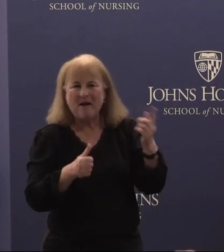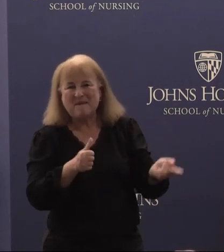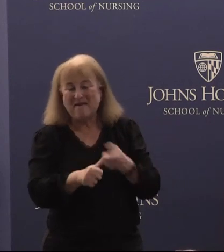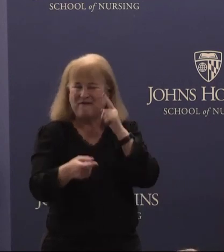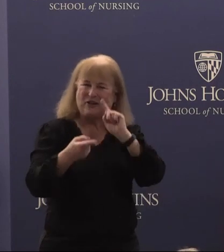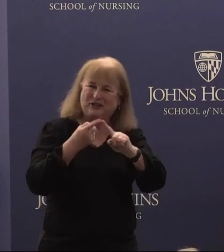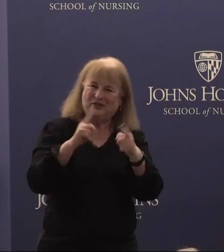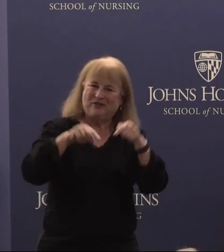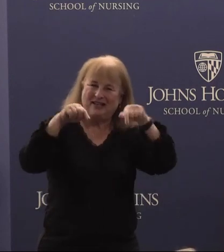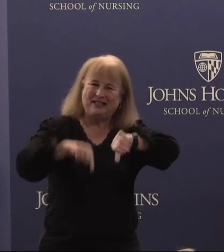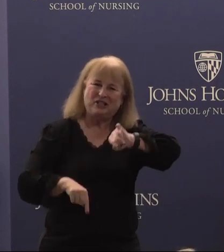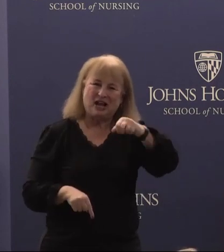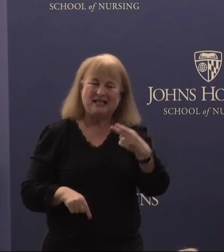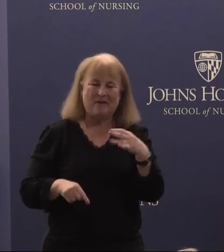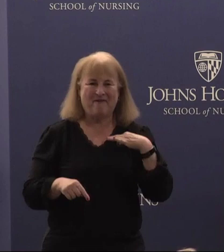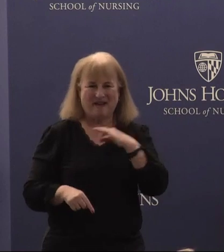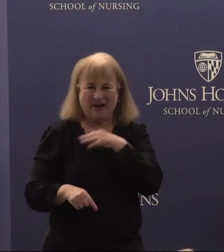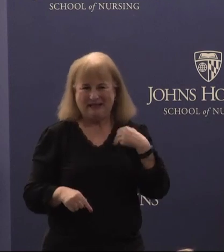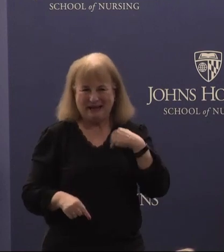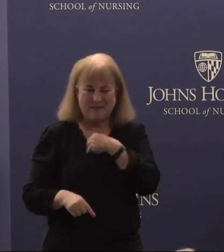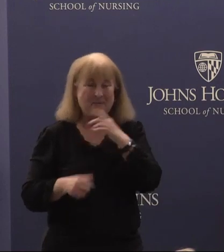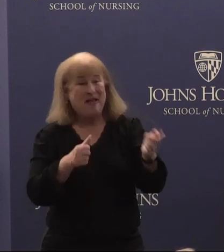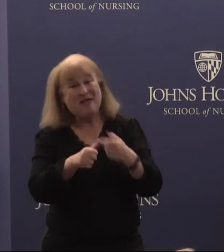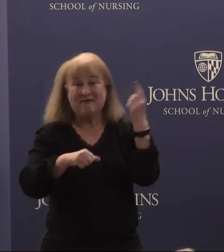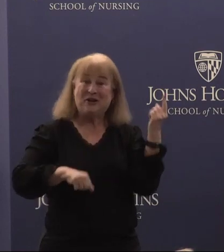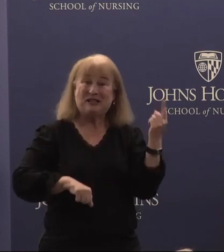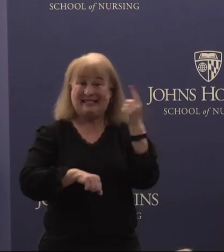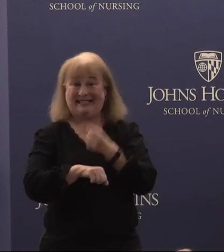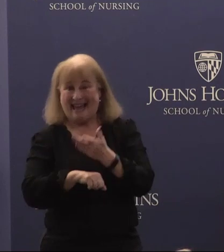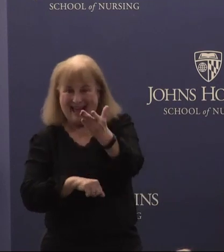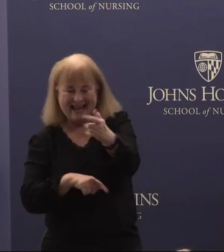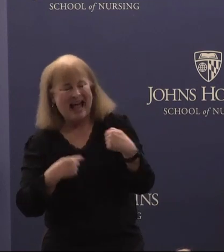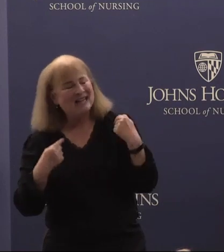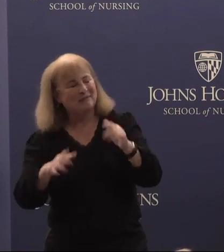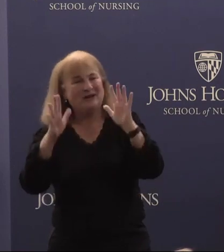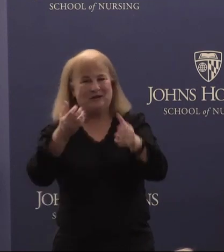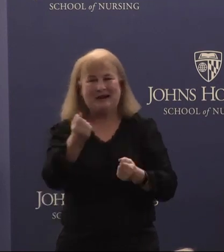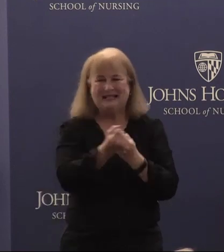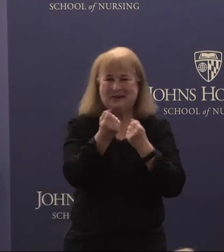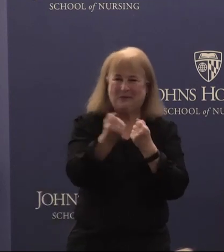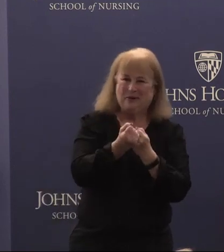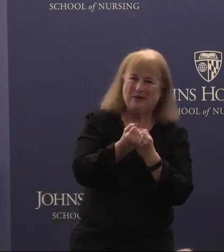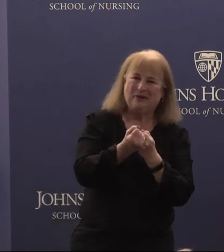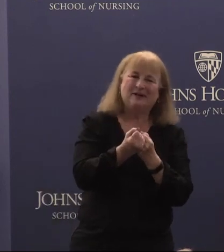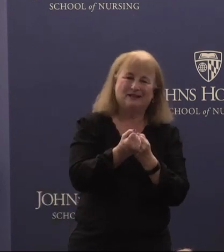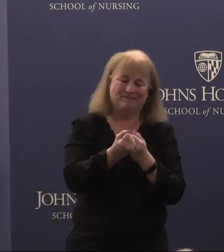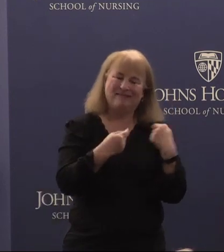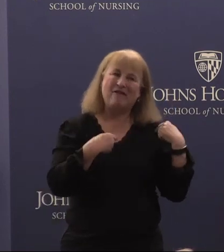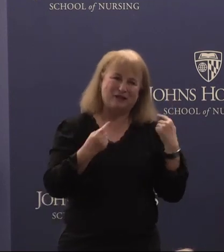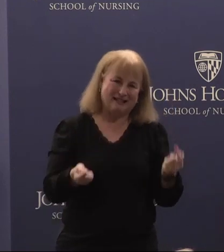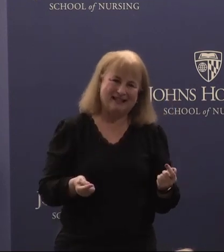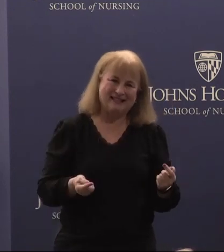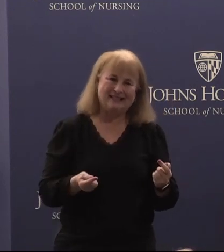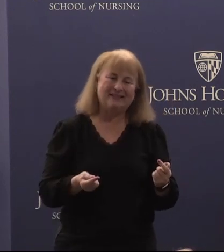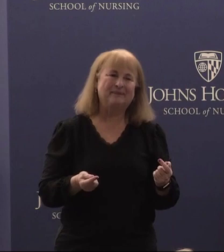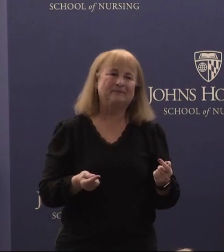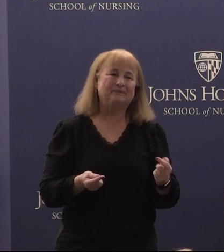at Hopkins as a faculty member on our first day and has been a great supporter since. Jim Handa,